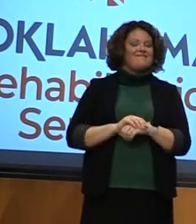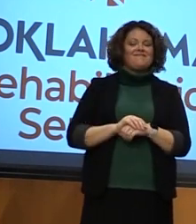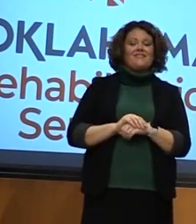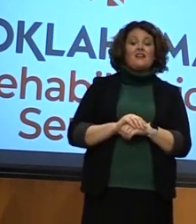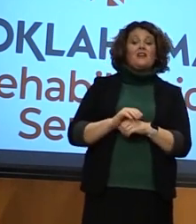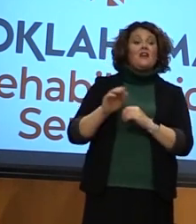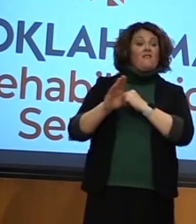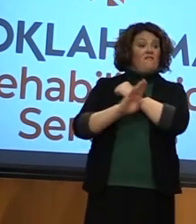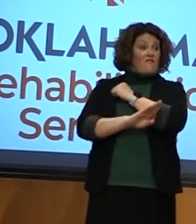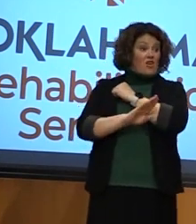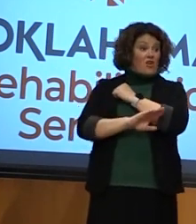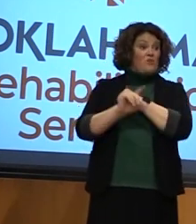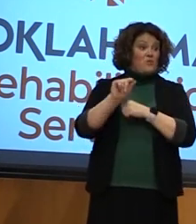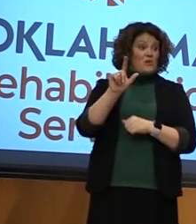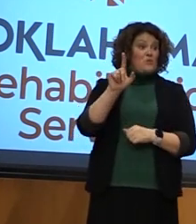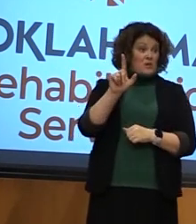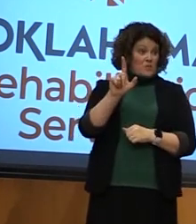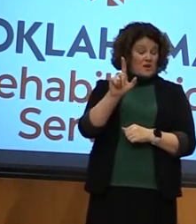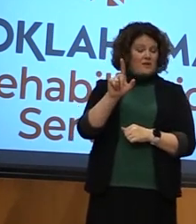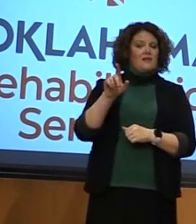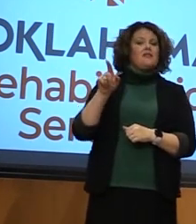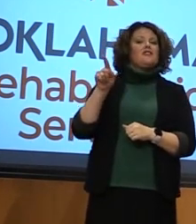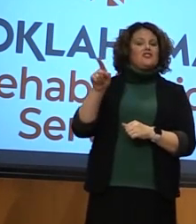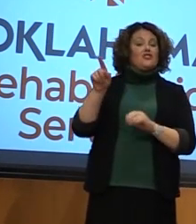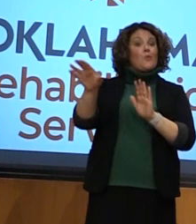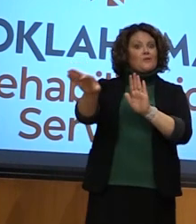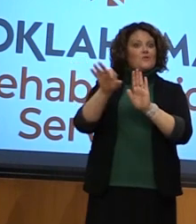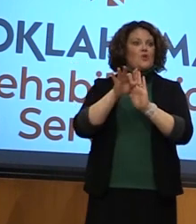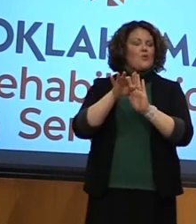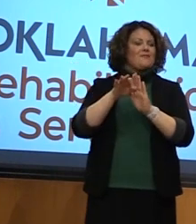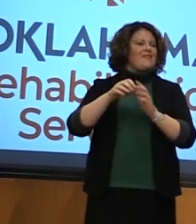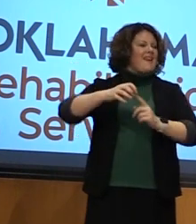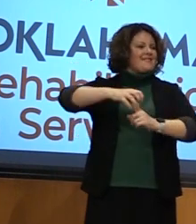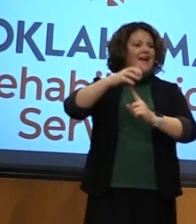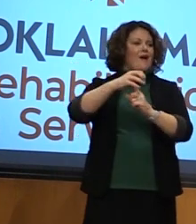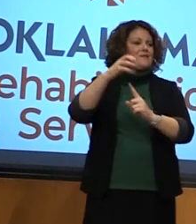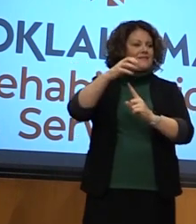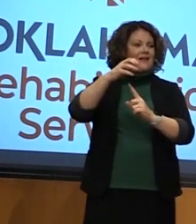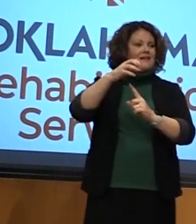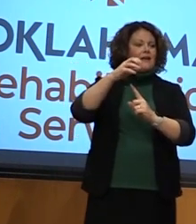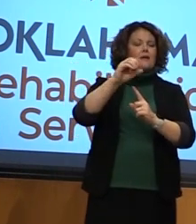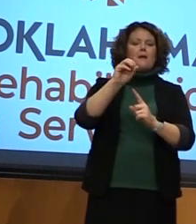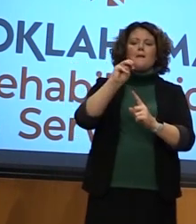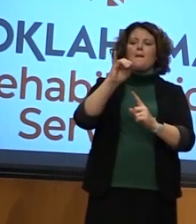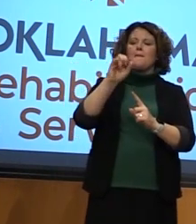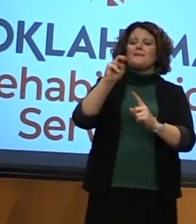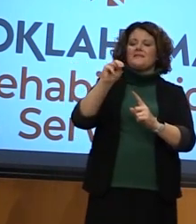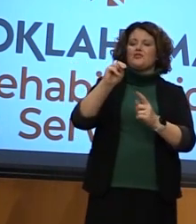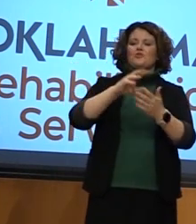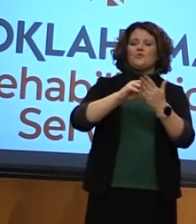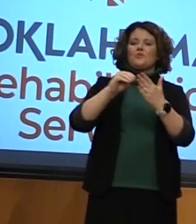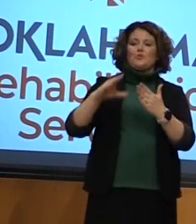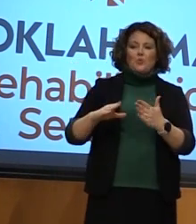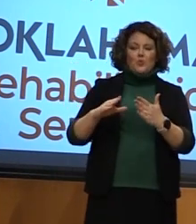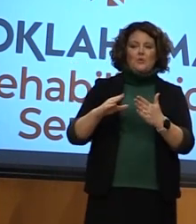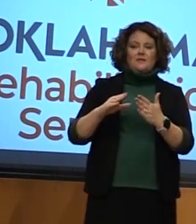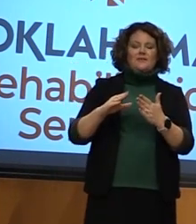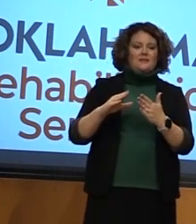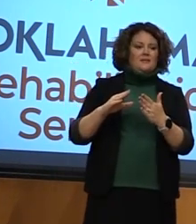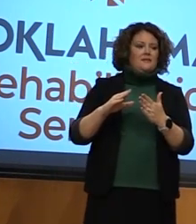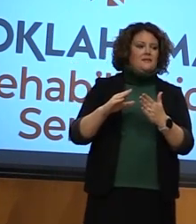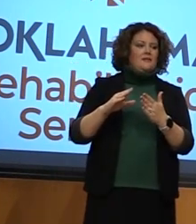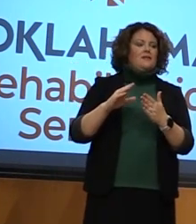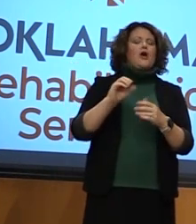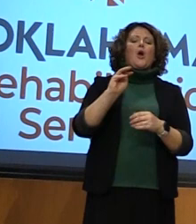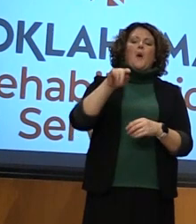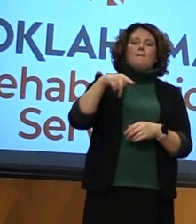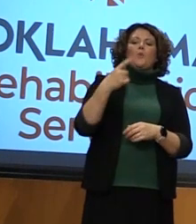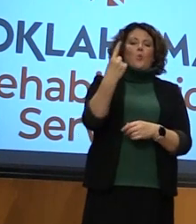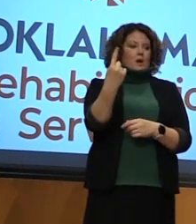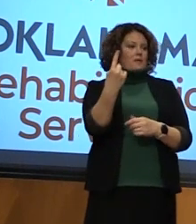2021, she was chosen as Outstanding Composition Student at the college or Composition 1 student